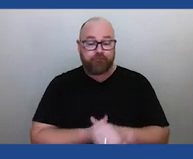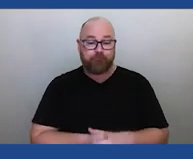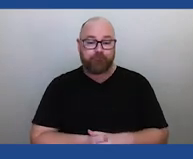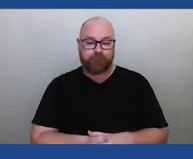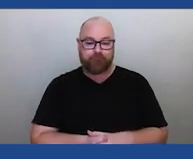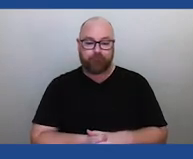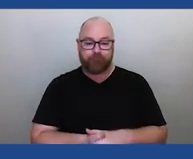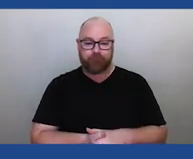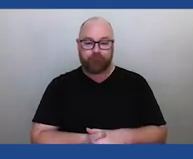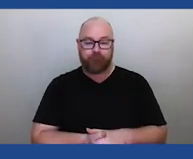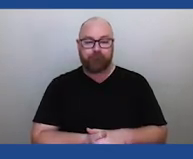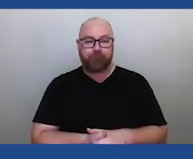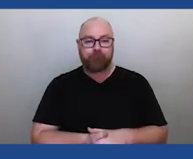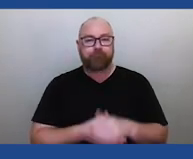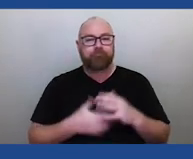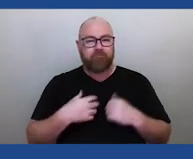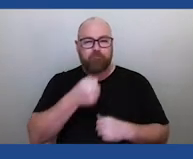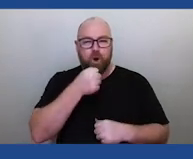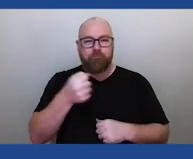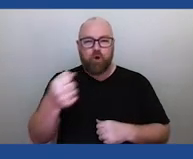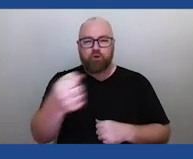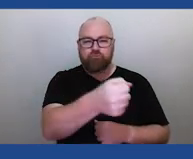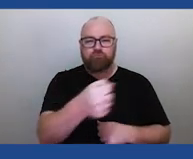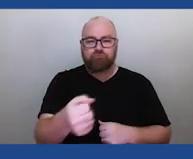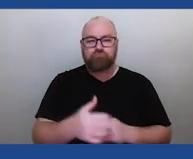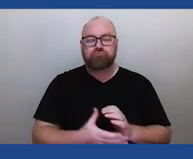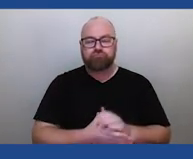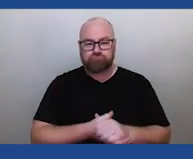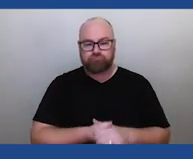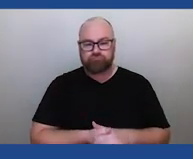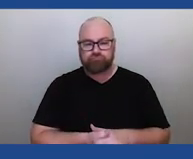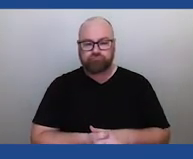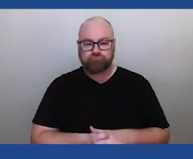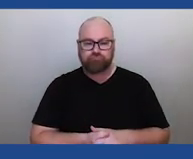I believe there's a microphone being passed around. If you could speak directly into that